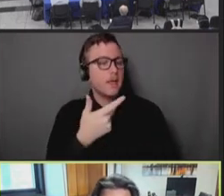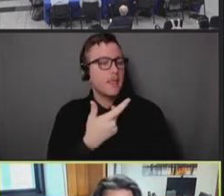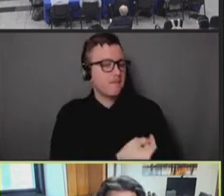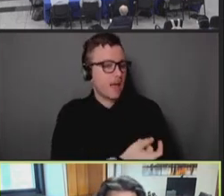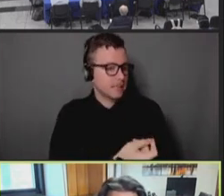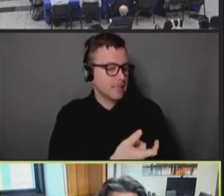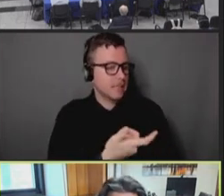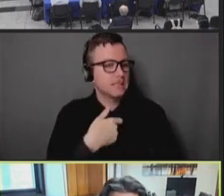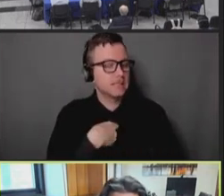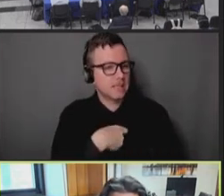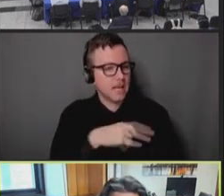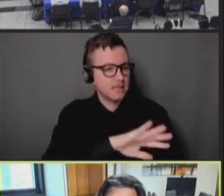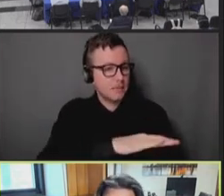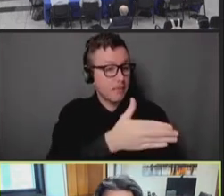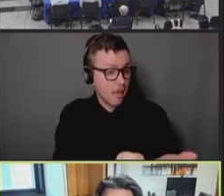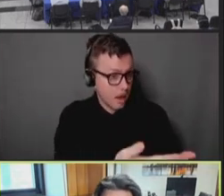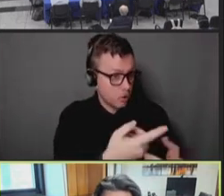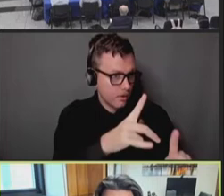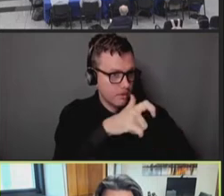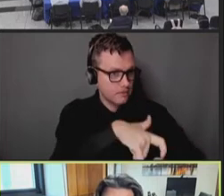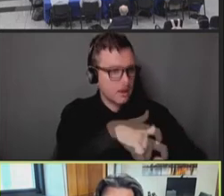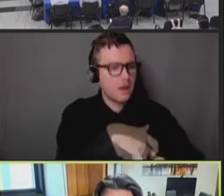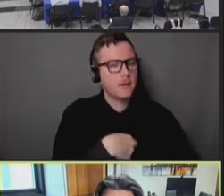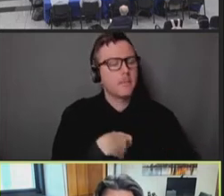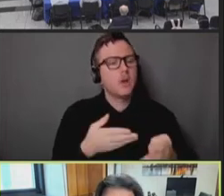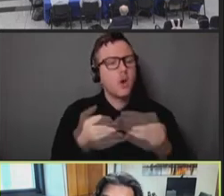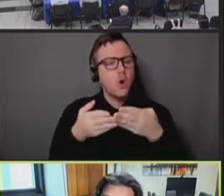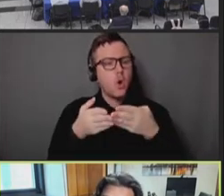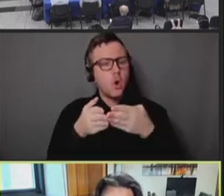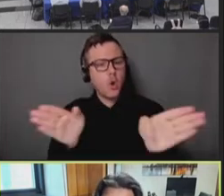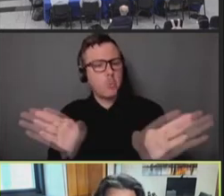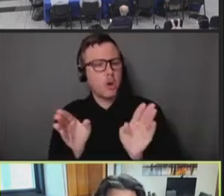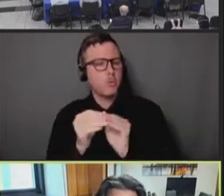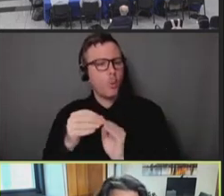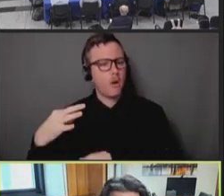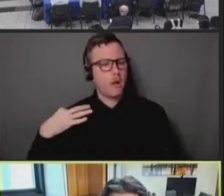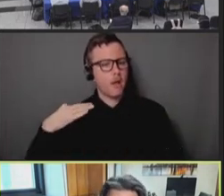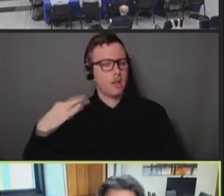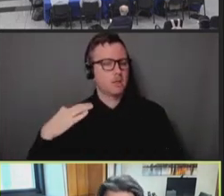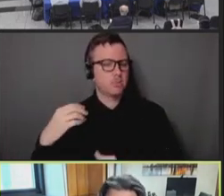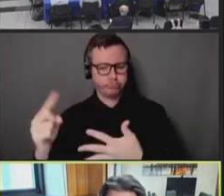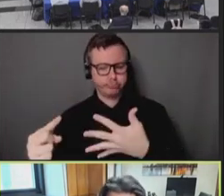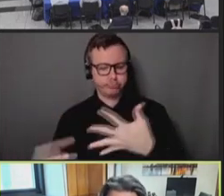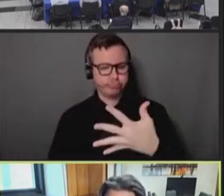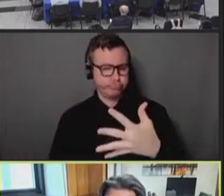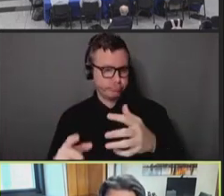need to expand eligibility in a methodical and deliberate way. So that balance has certainly